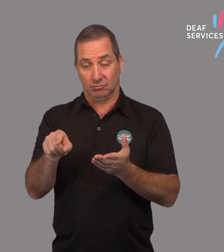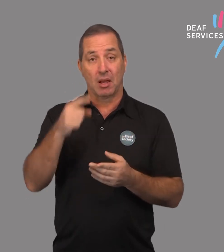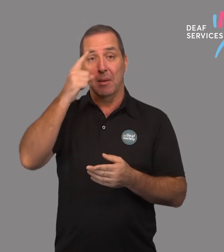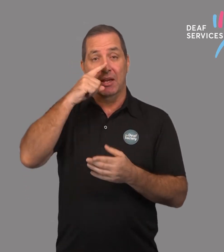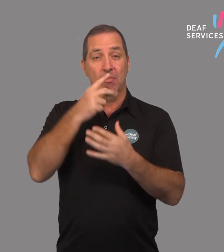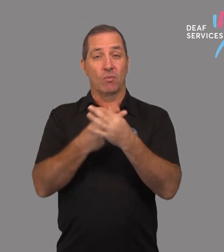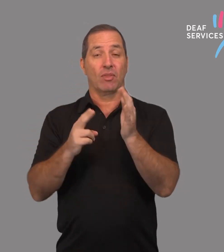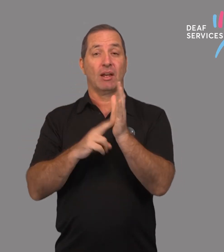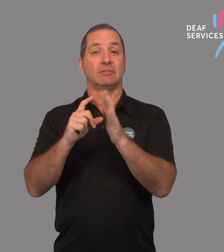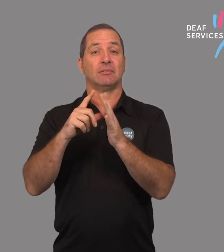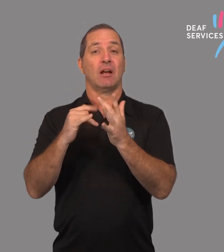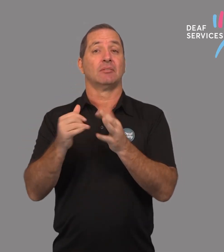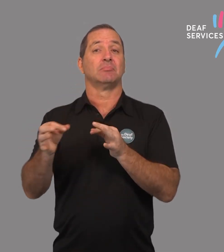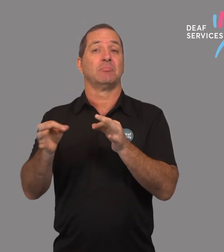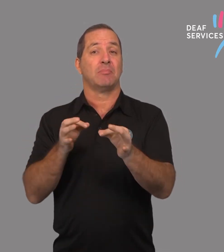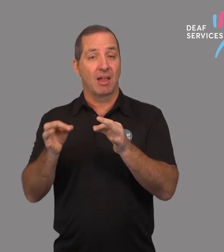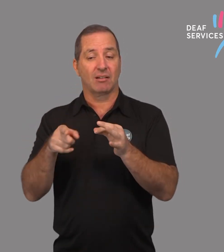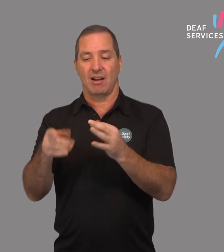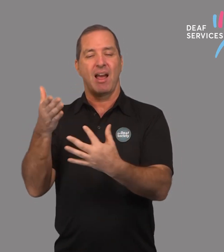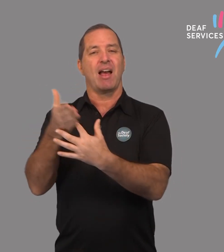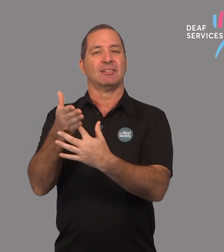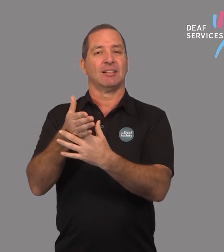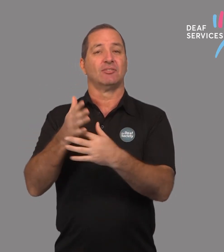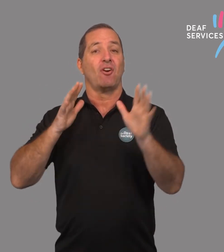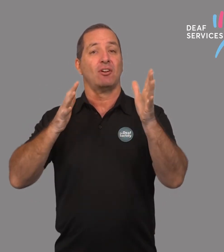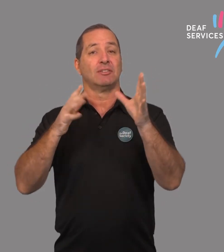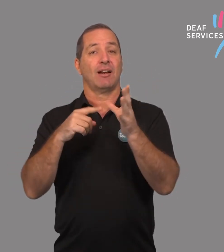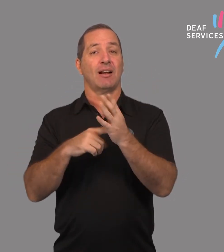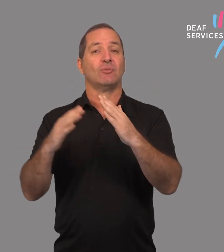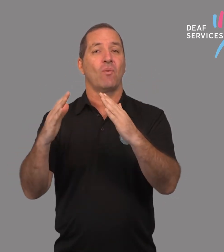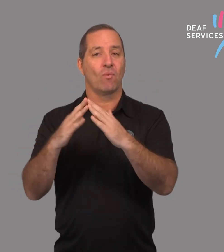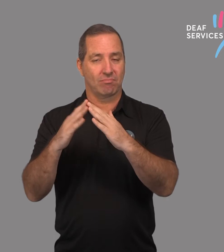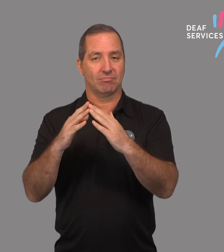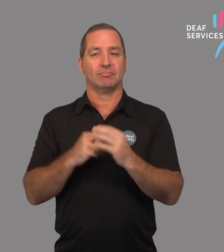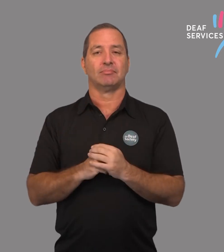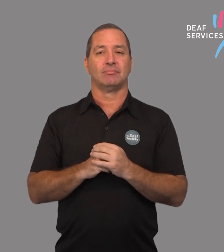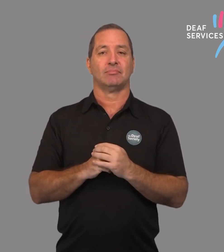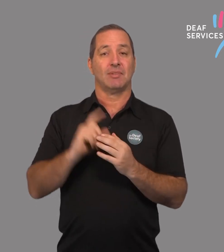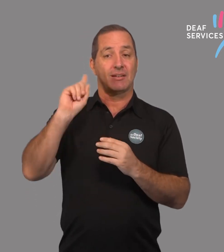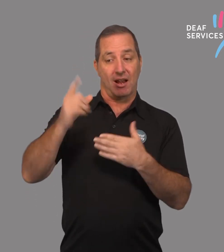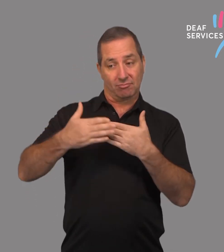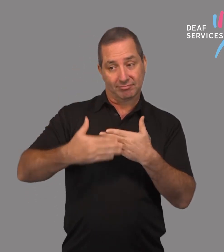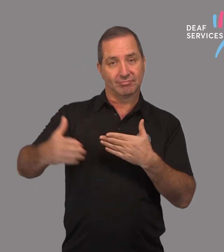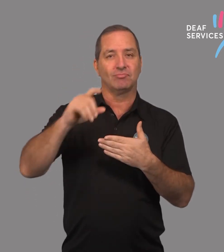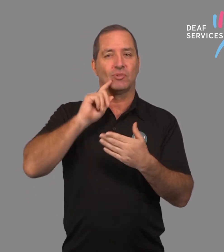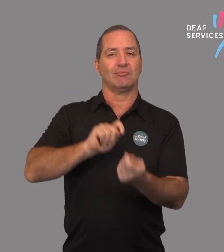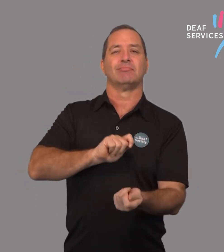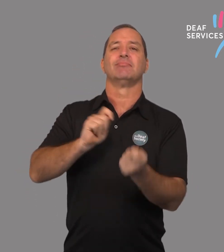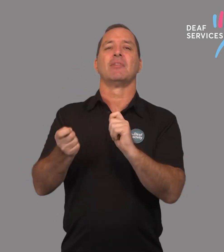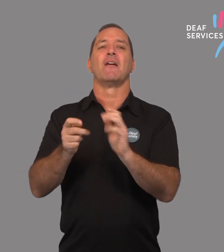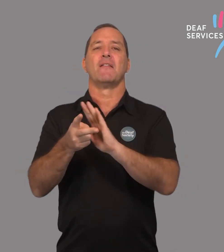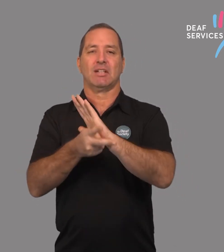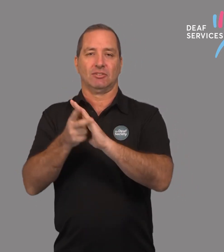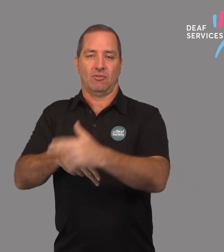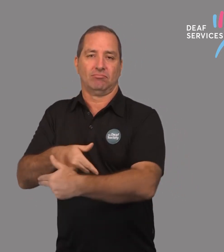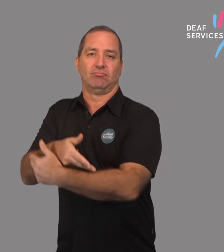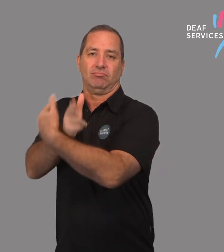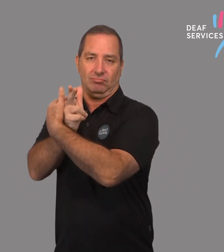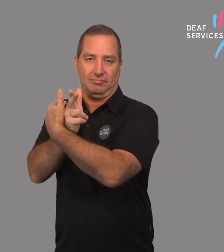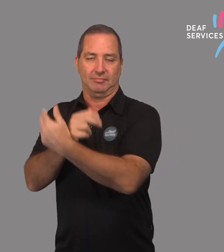For people accessing Auslan at Home lessons with their NDIS plans, lessons are now being delivered by VC.